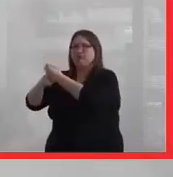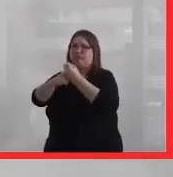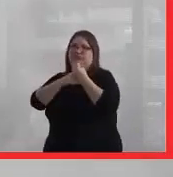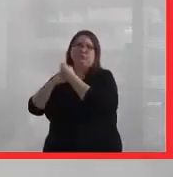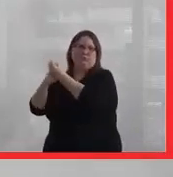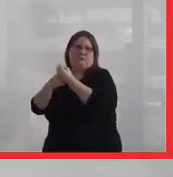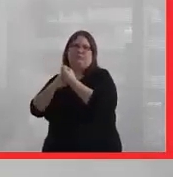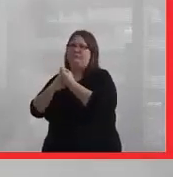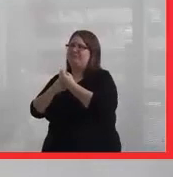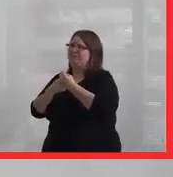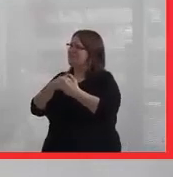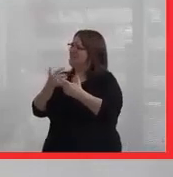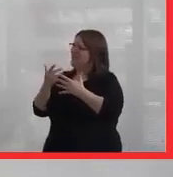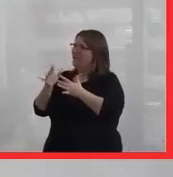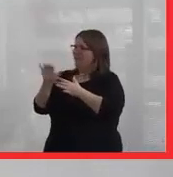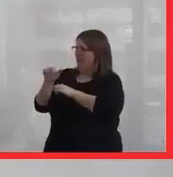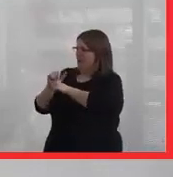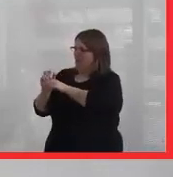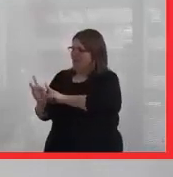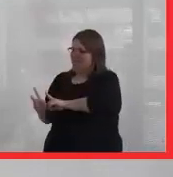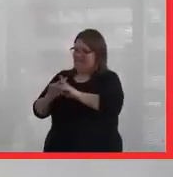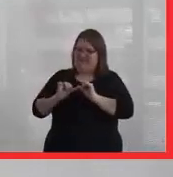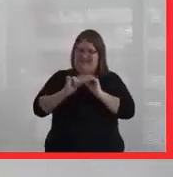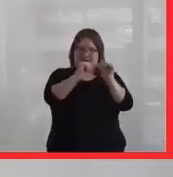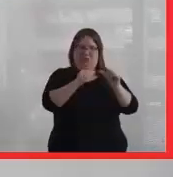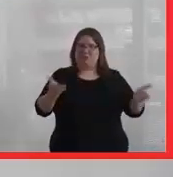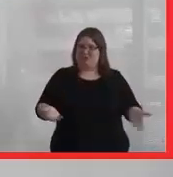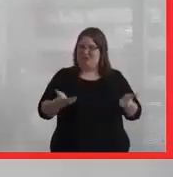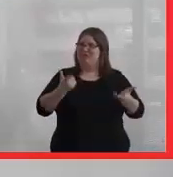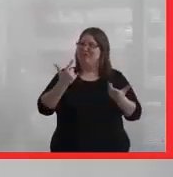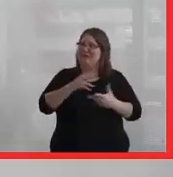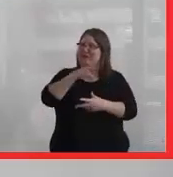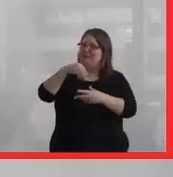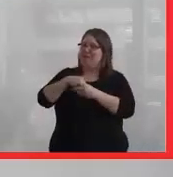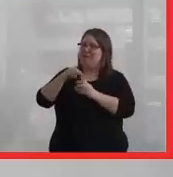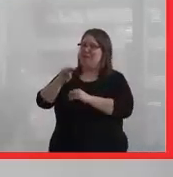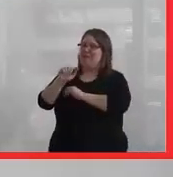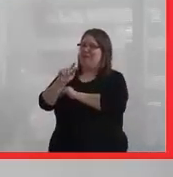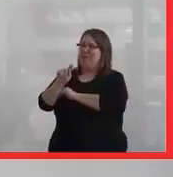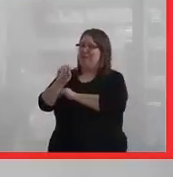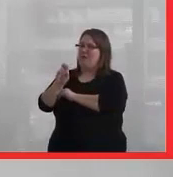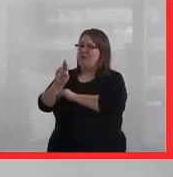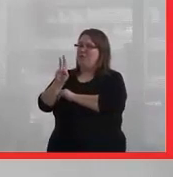So I kind of continued that work because now at Queen's I'm involved with the Matariki Indigenous Student Mobility